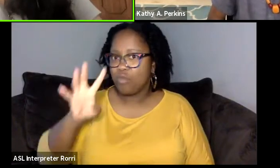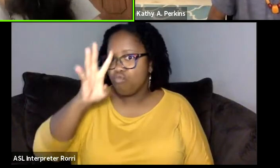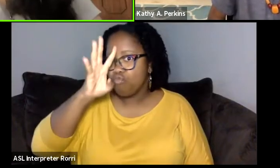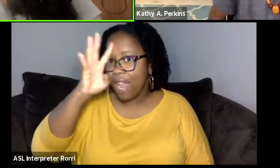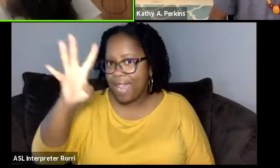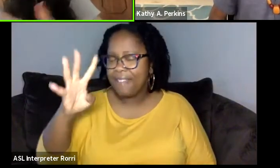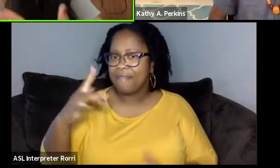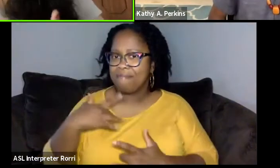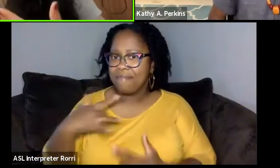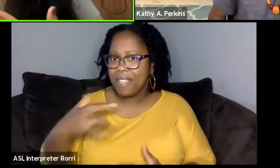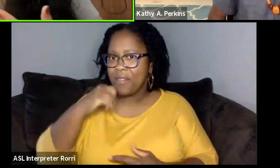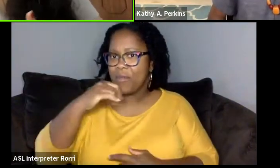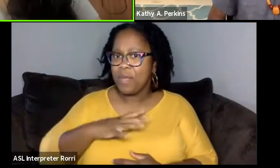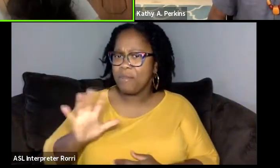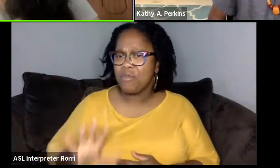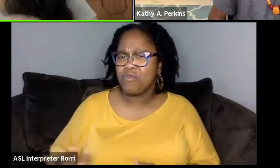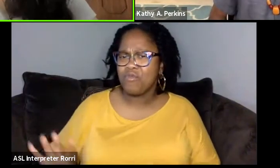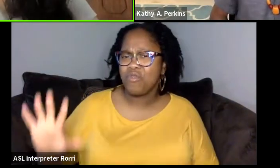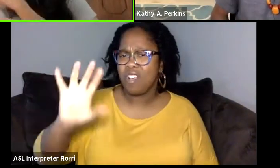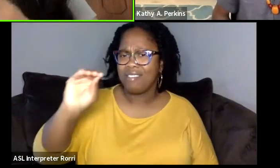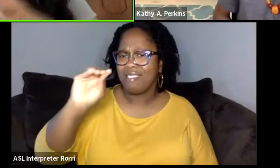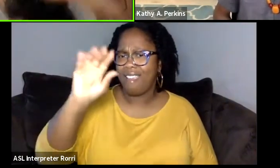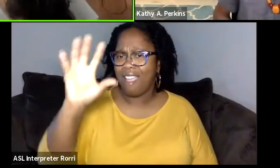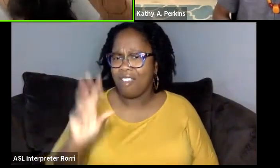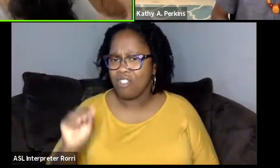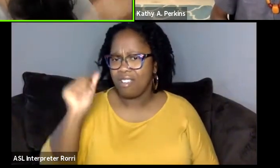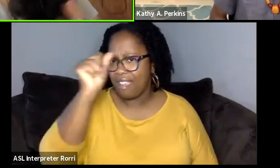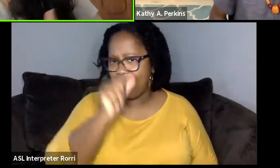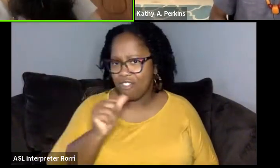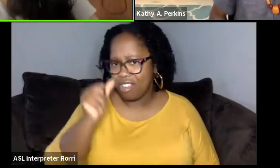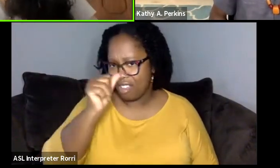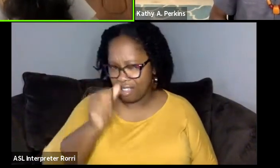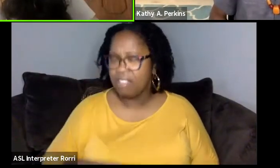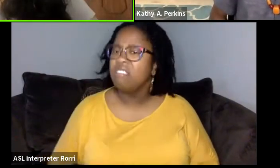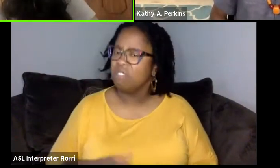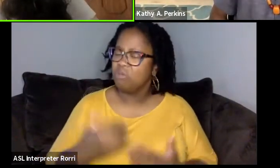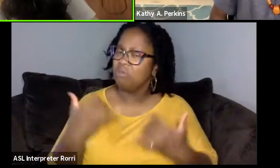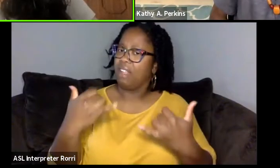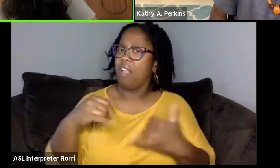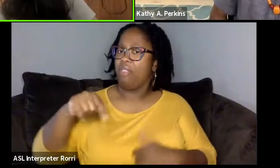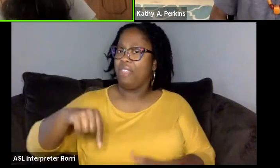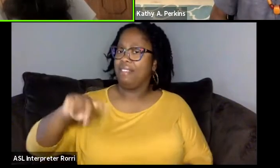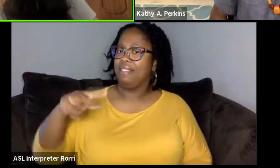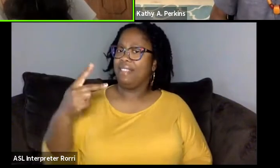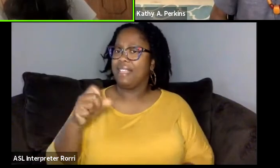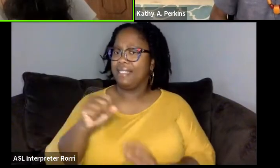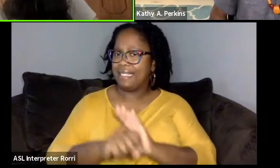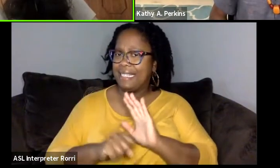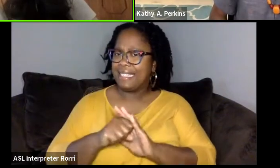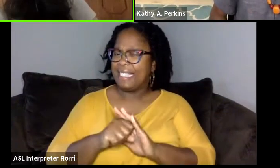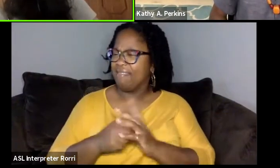And for this second season, we really thought about how to include the diaspora in these conversations.